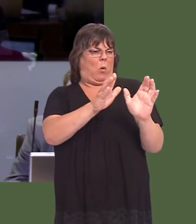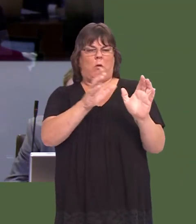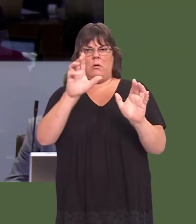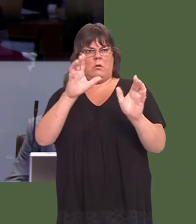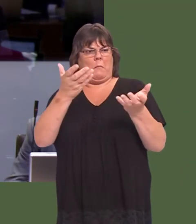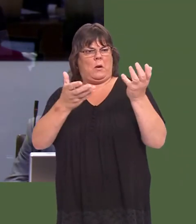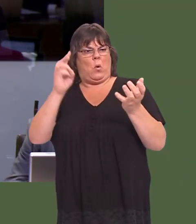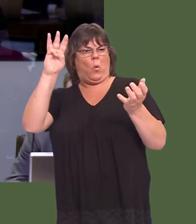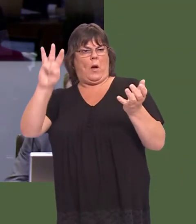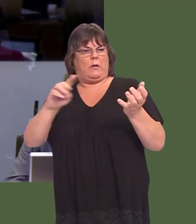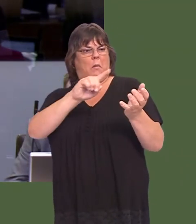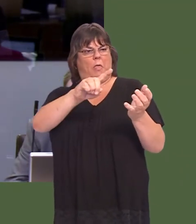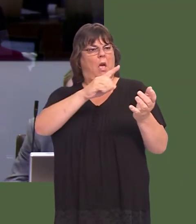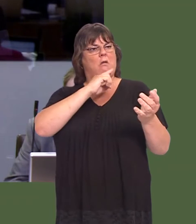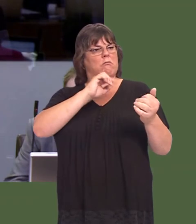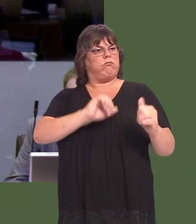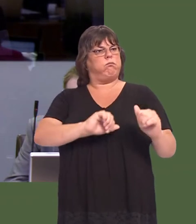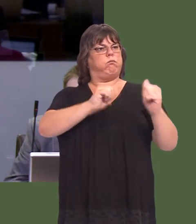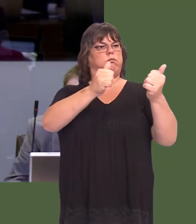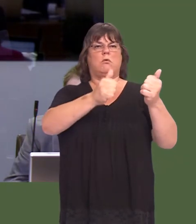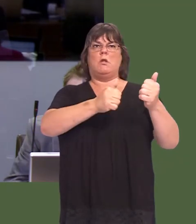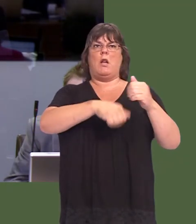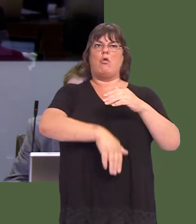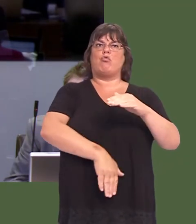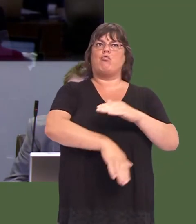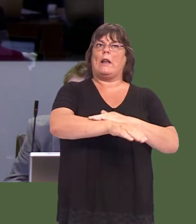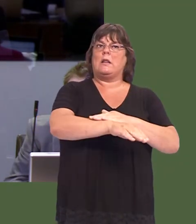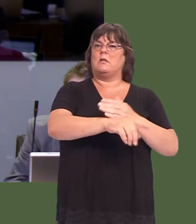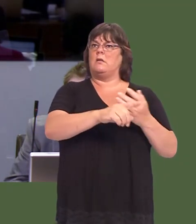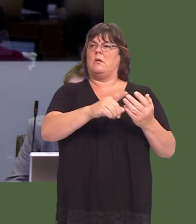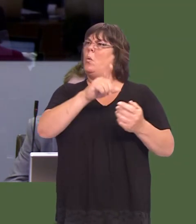on the world stage and flying their flag in the cricket fields all over the globe.